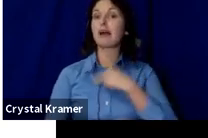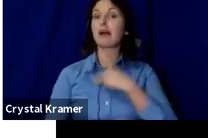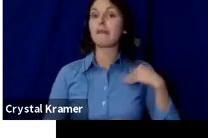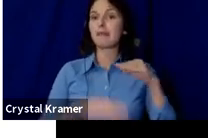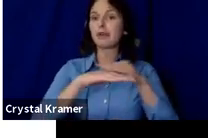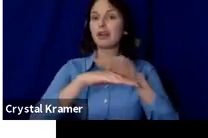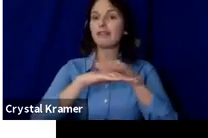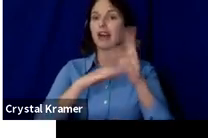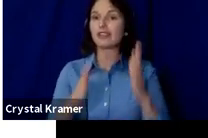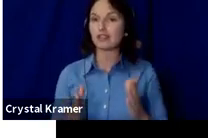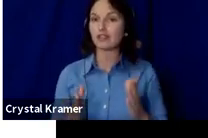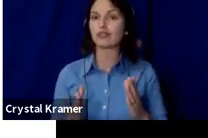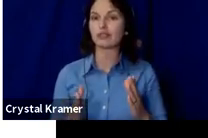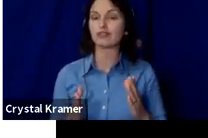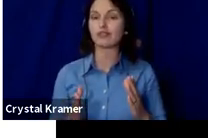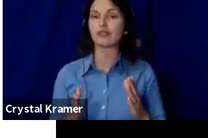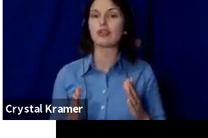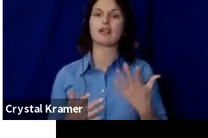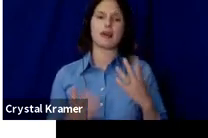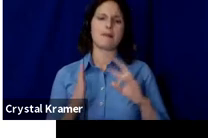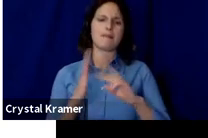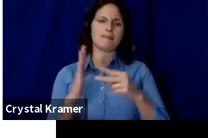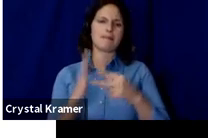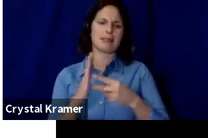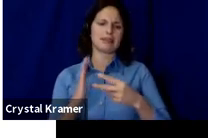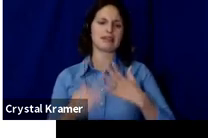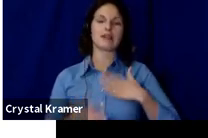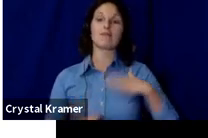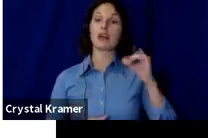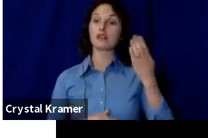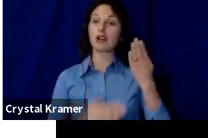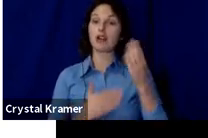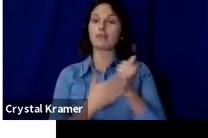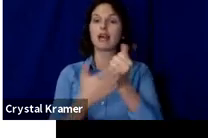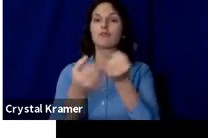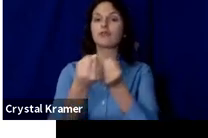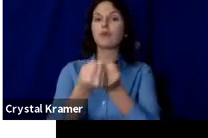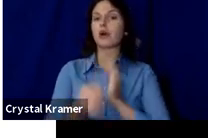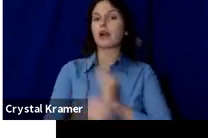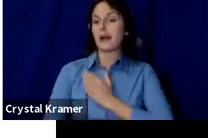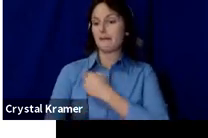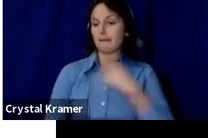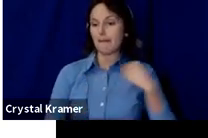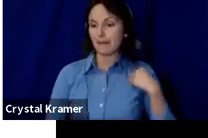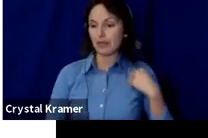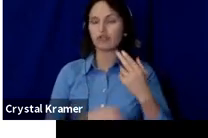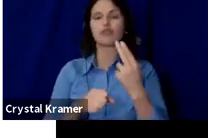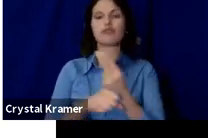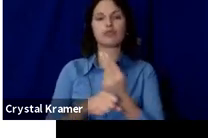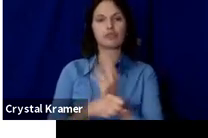and that means it's my job to help support our members and using our services to best,